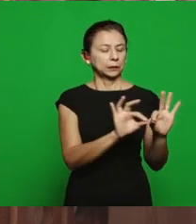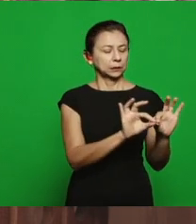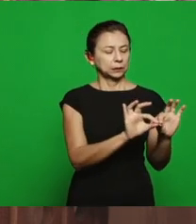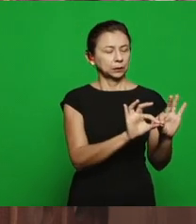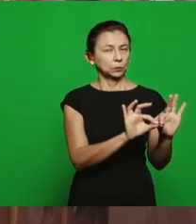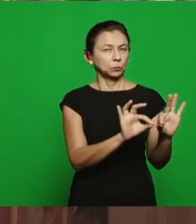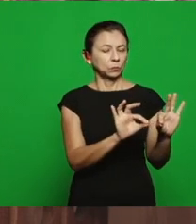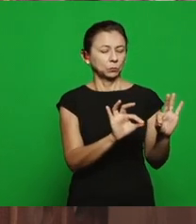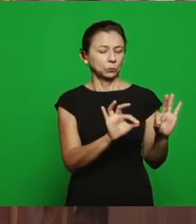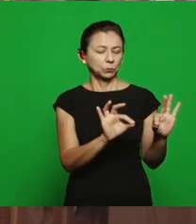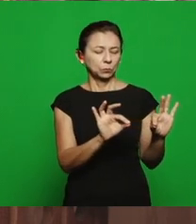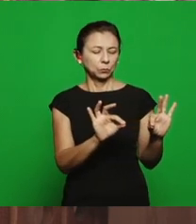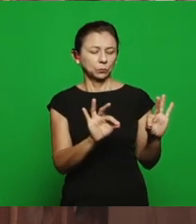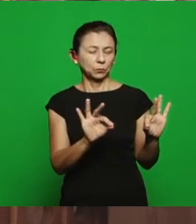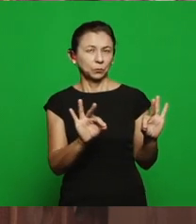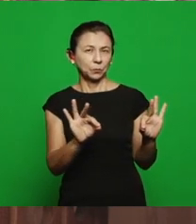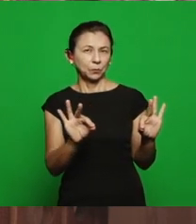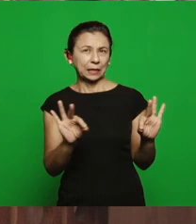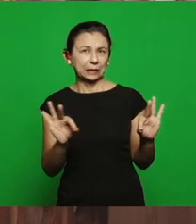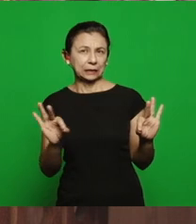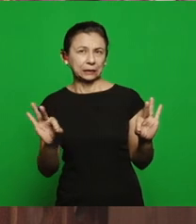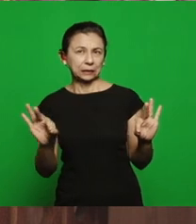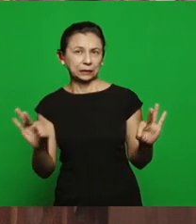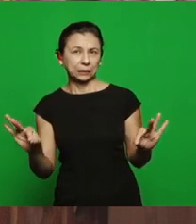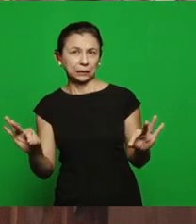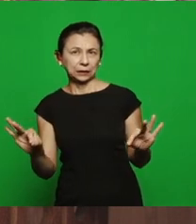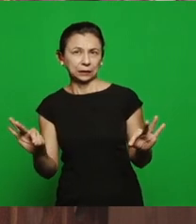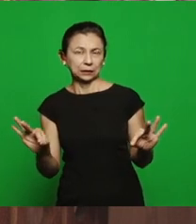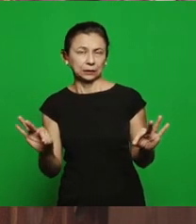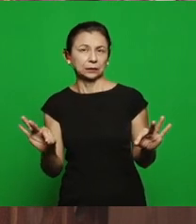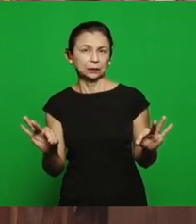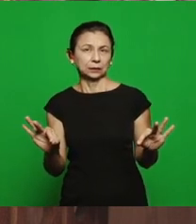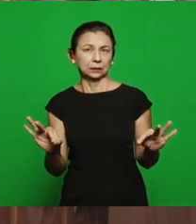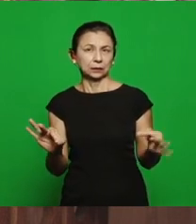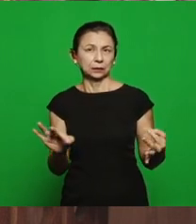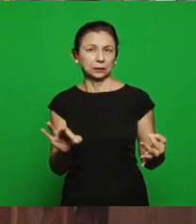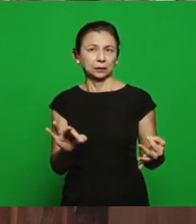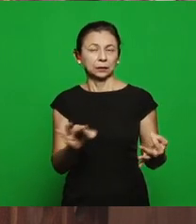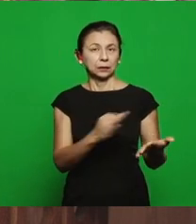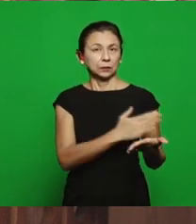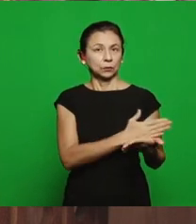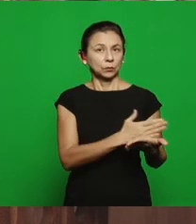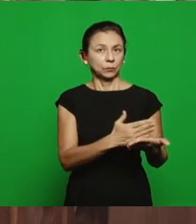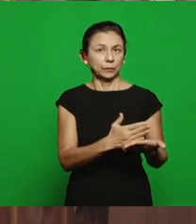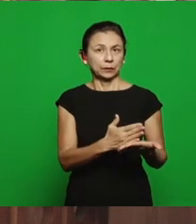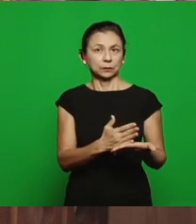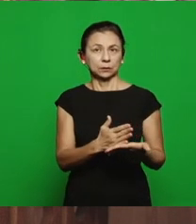underlying every project of God, what